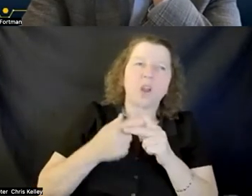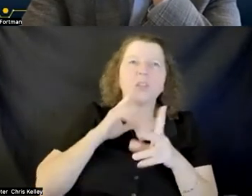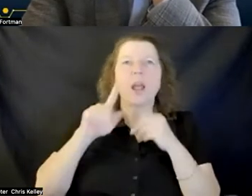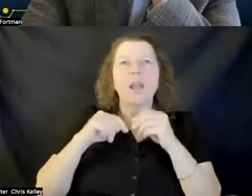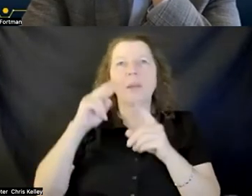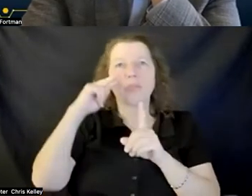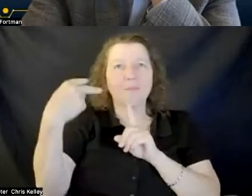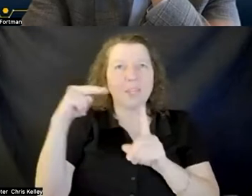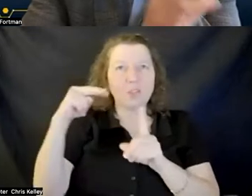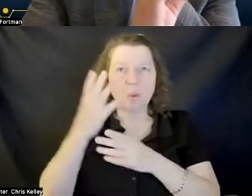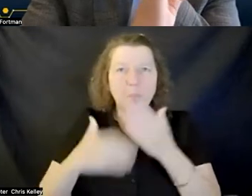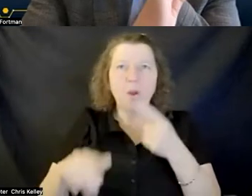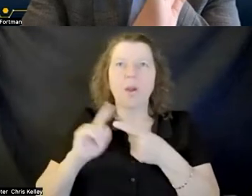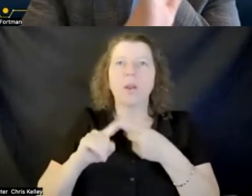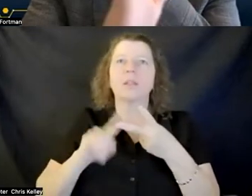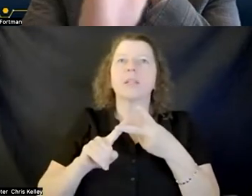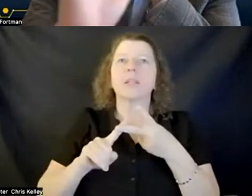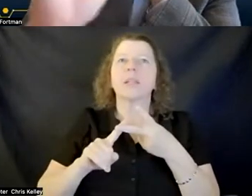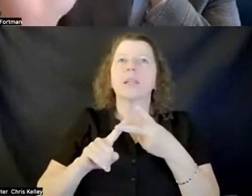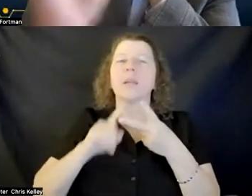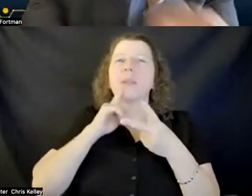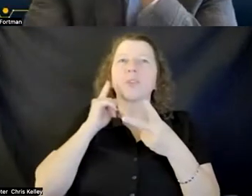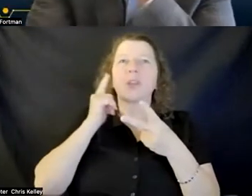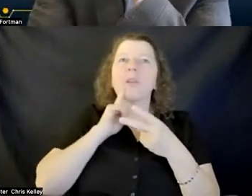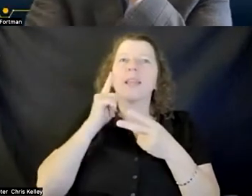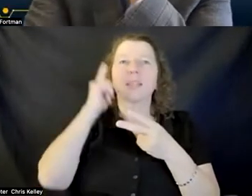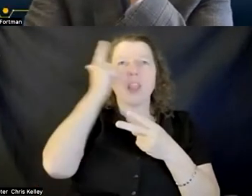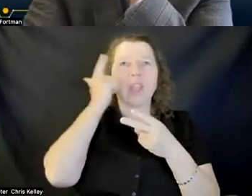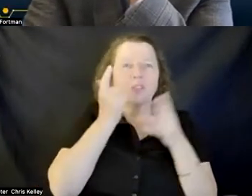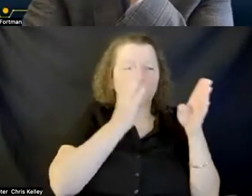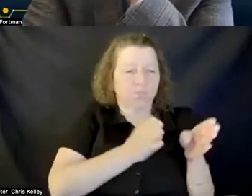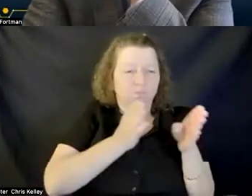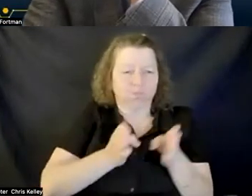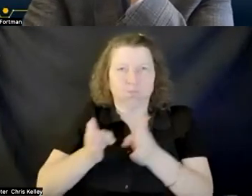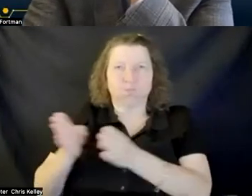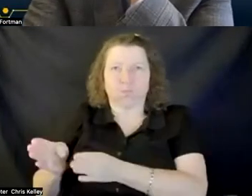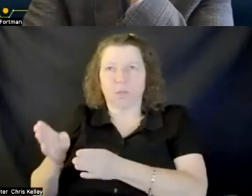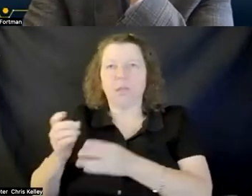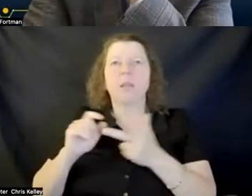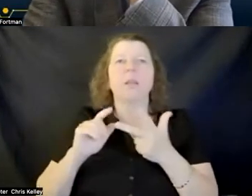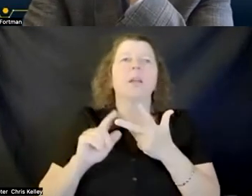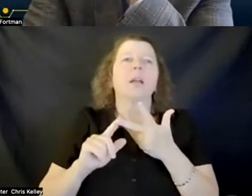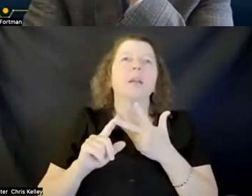making sure that there's a logical uh flow through the through the um through the experience